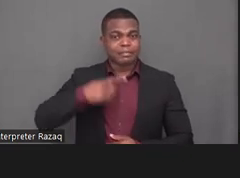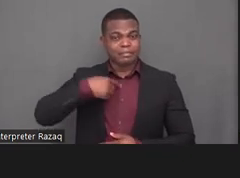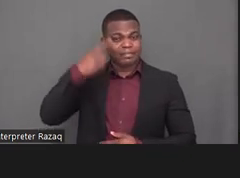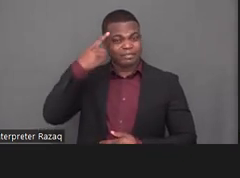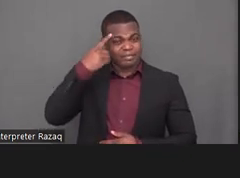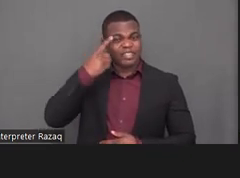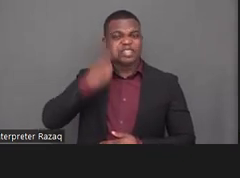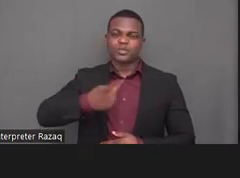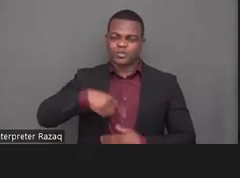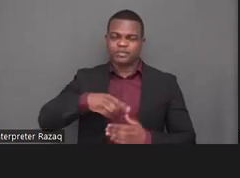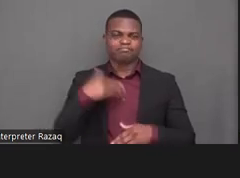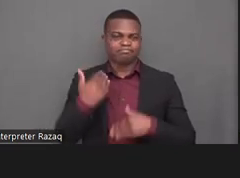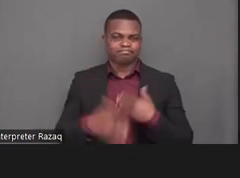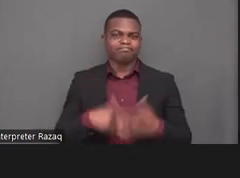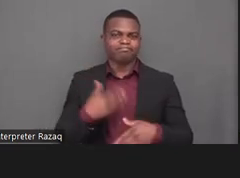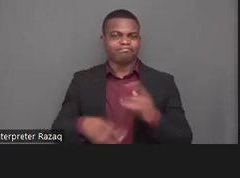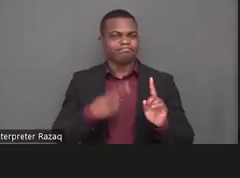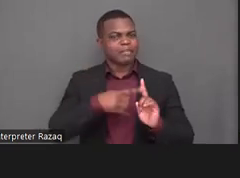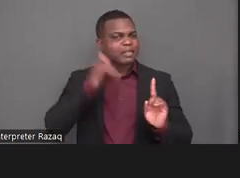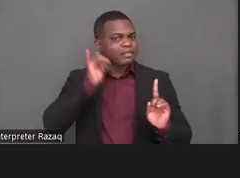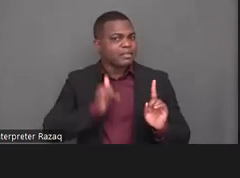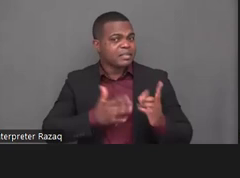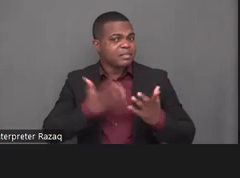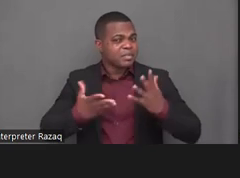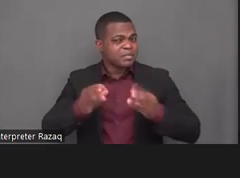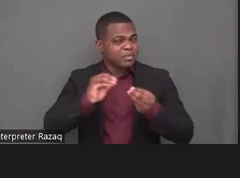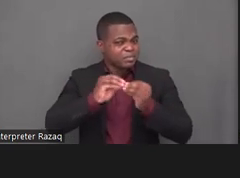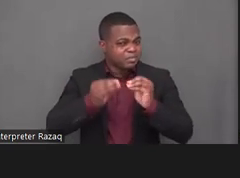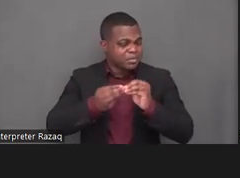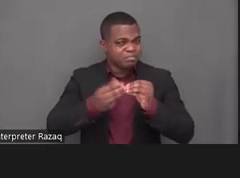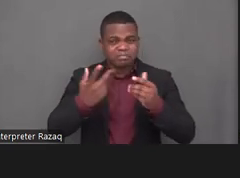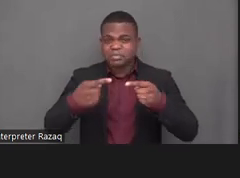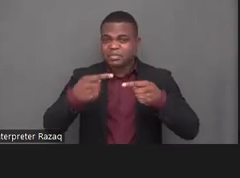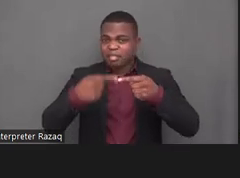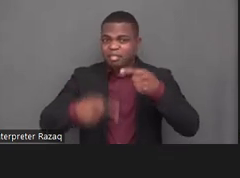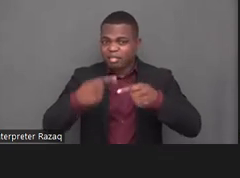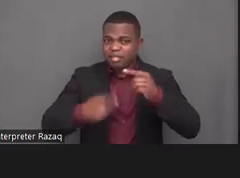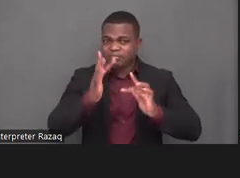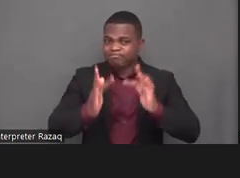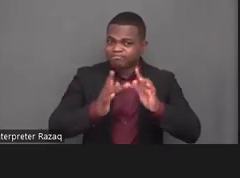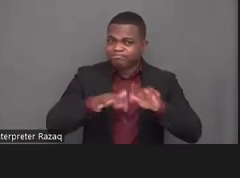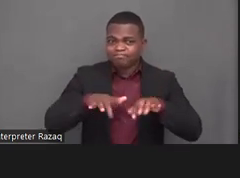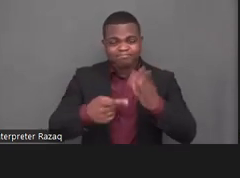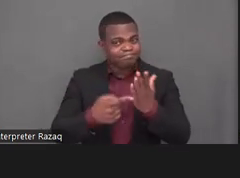um with technology and who doesn't so um my question to tina is you know national